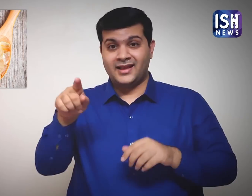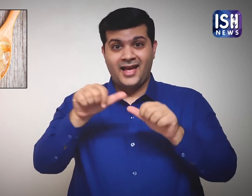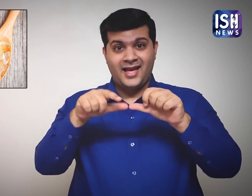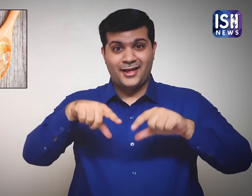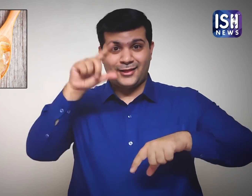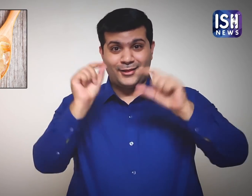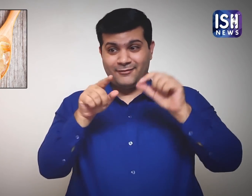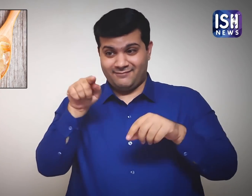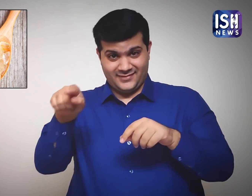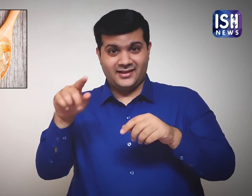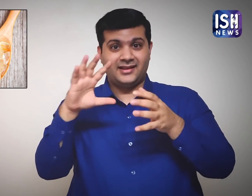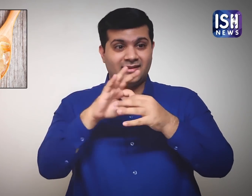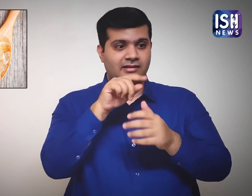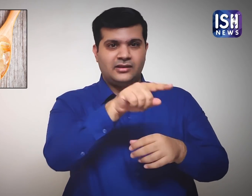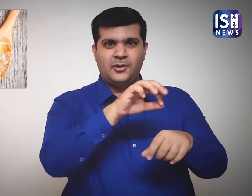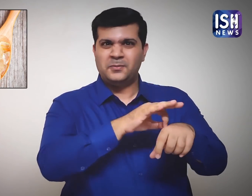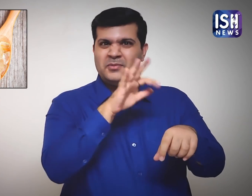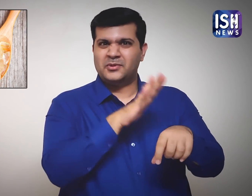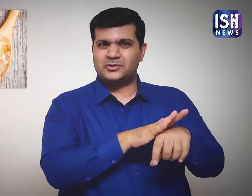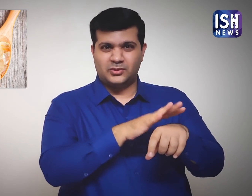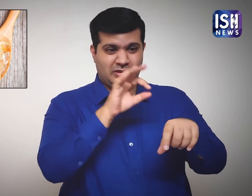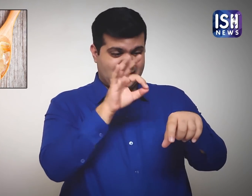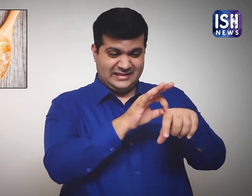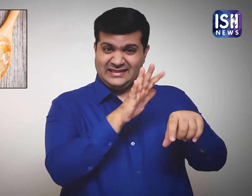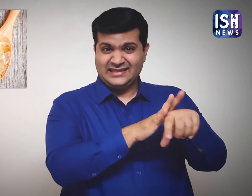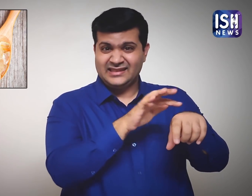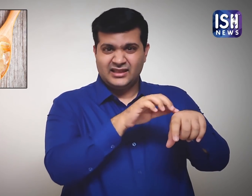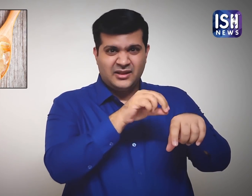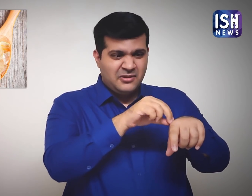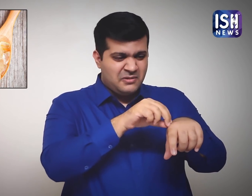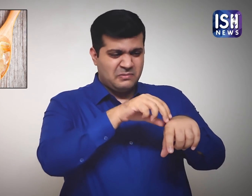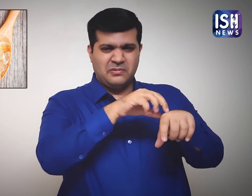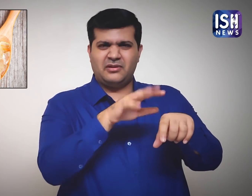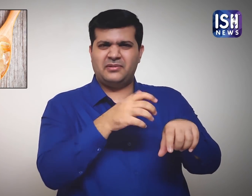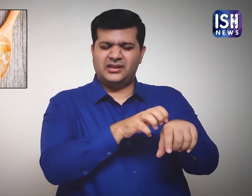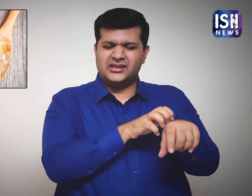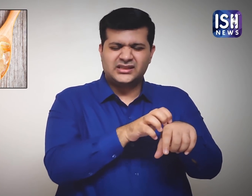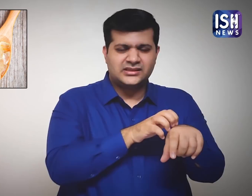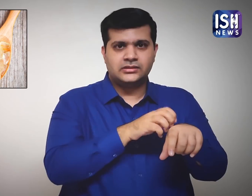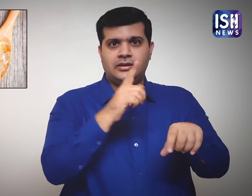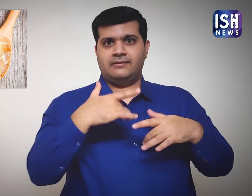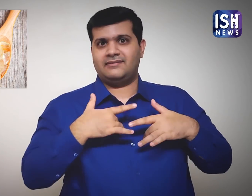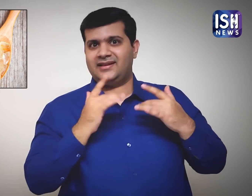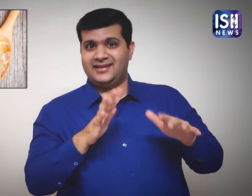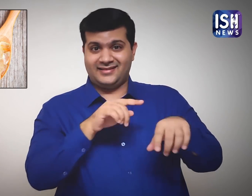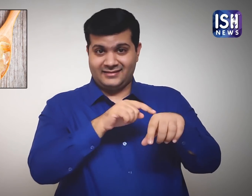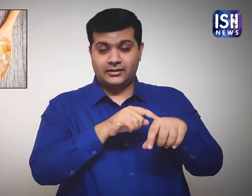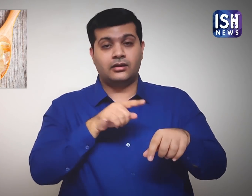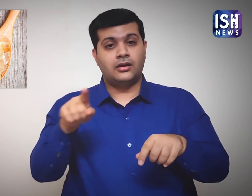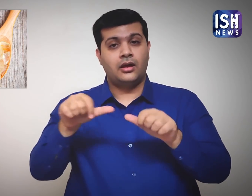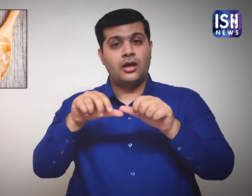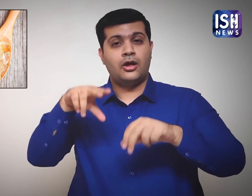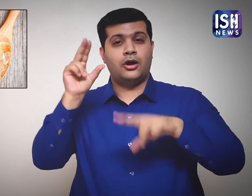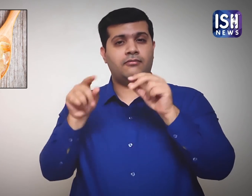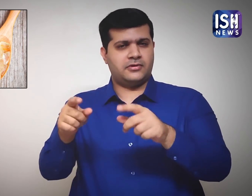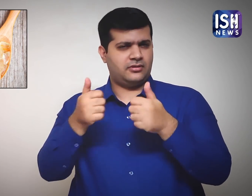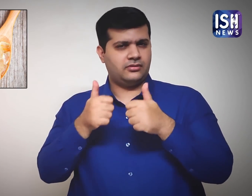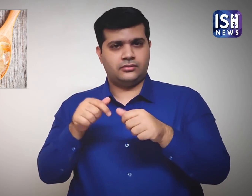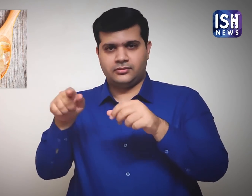A tiny bit of Aloe Vera will reduce itching and promote faster healing.